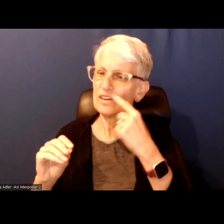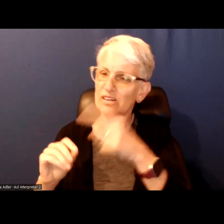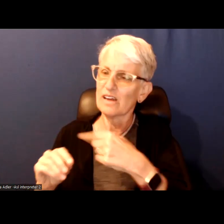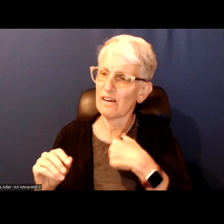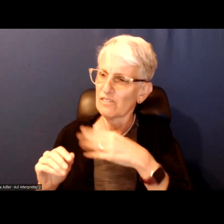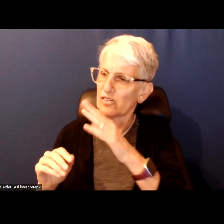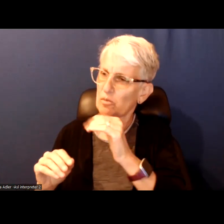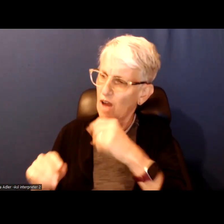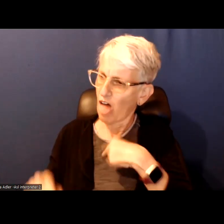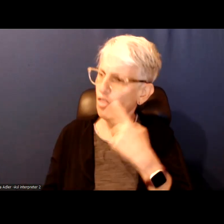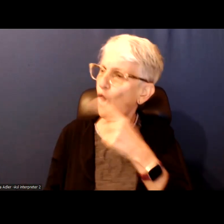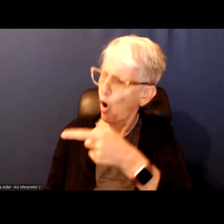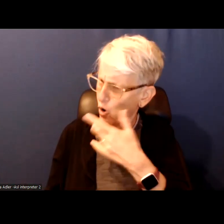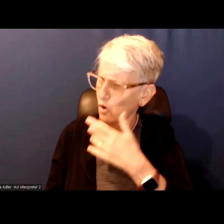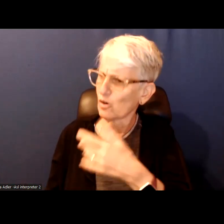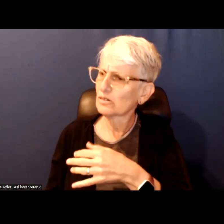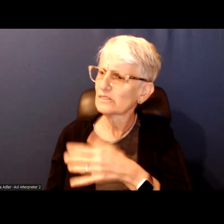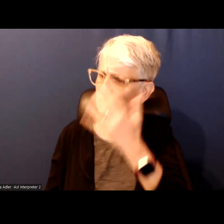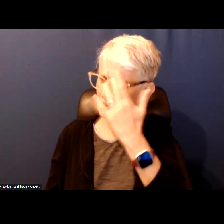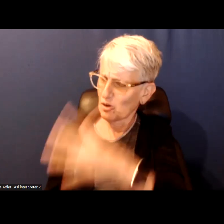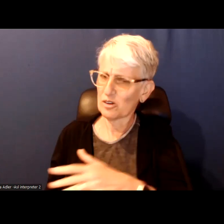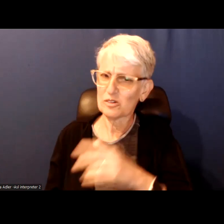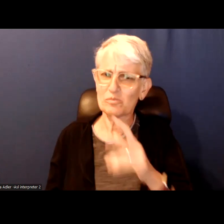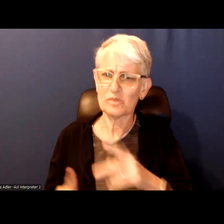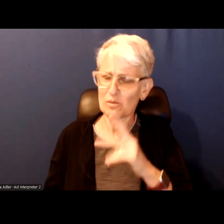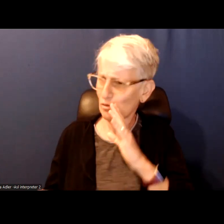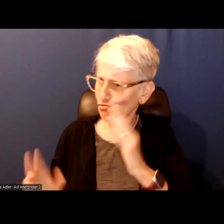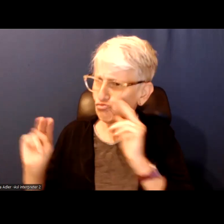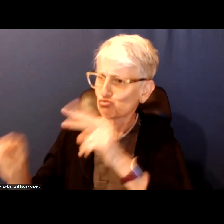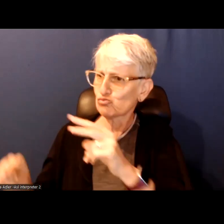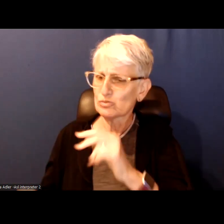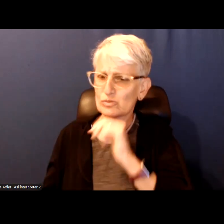That is one way to make sure that people are paying attention and not remembering the name.